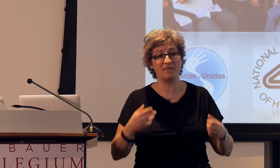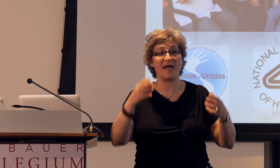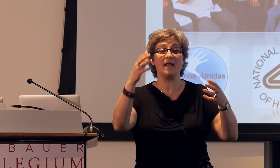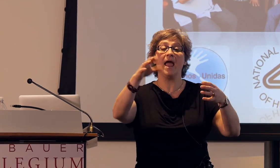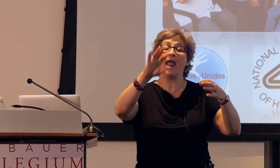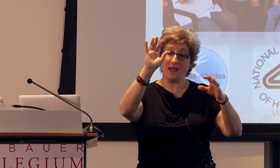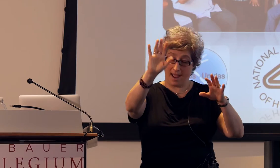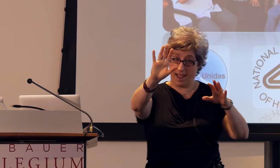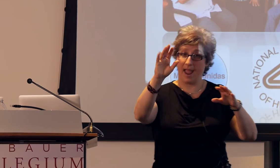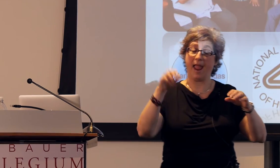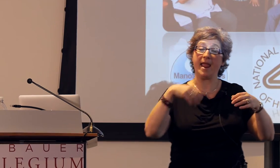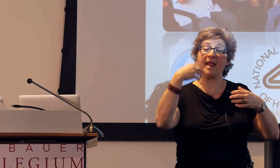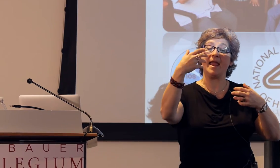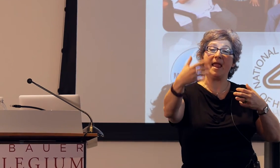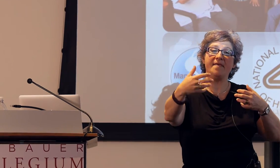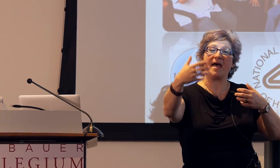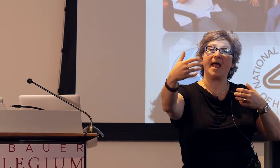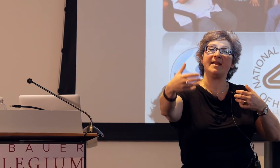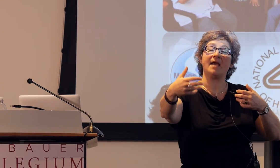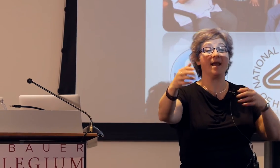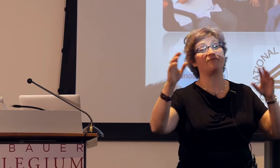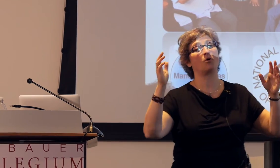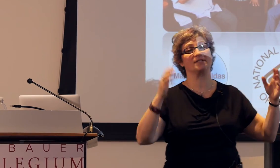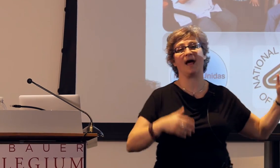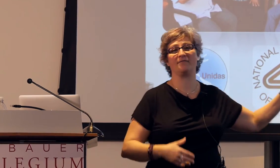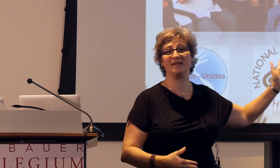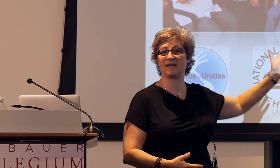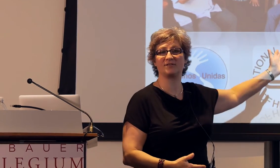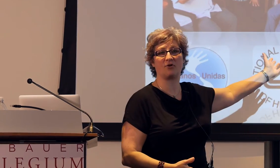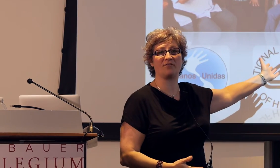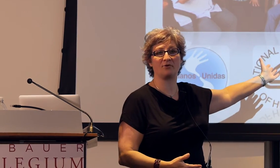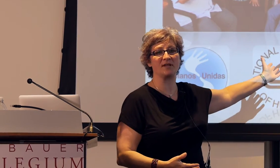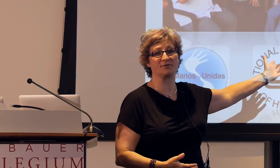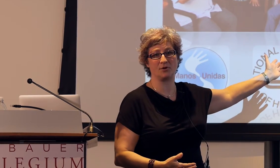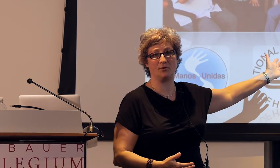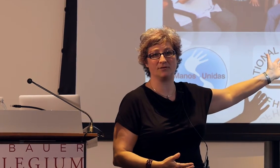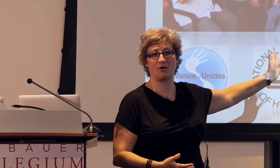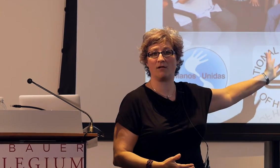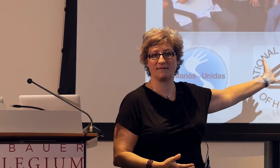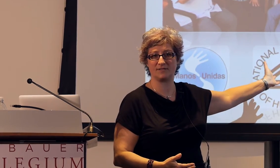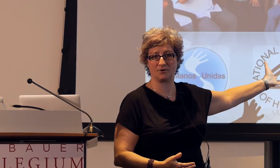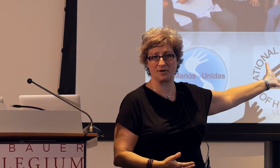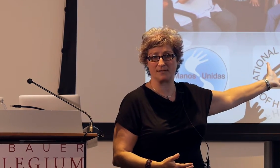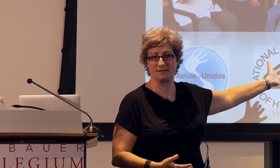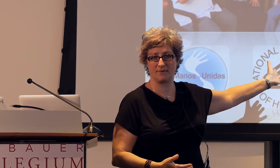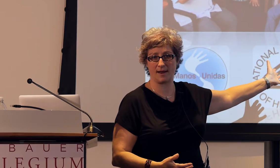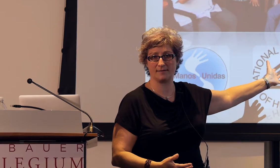Or that any, and of course now these guys are all 30 years old, they're all at least 30, right,